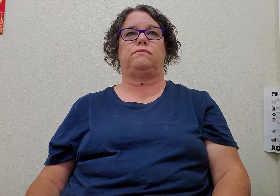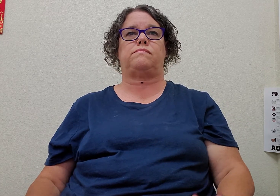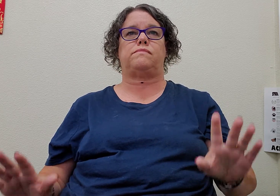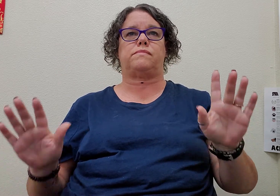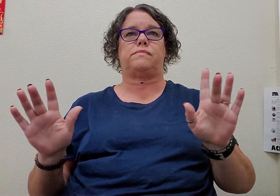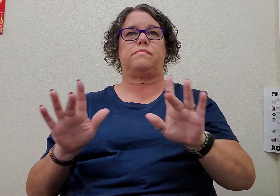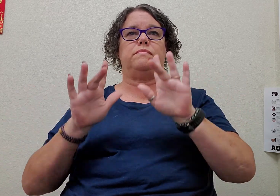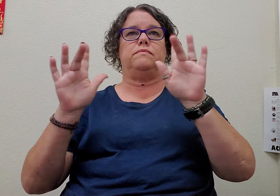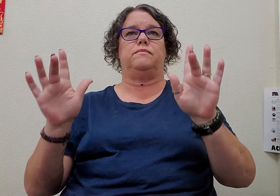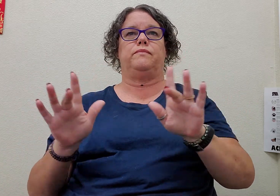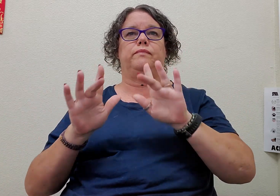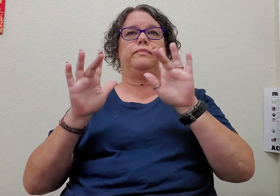computer (1)